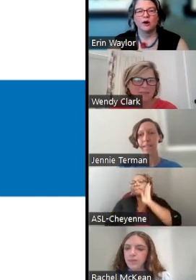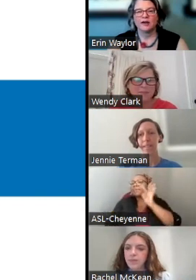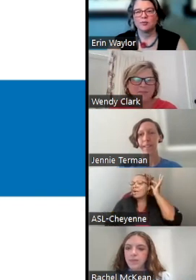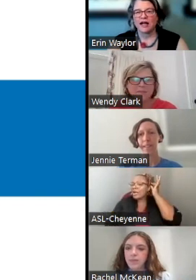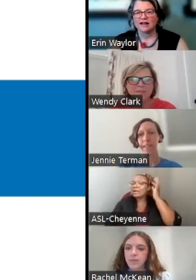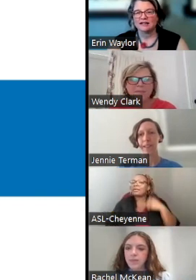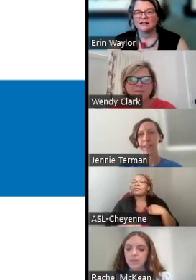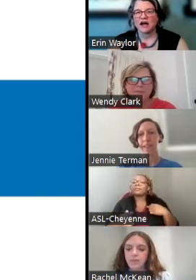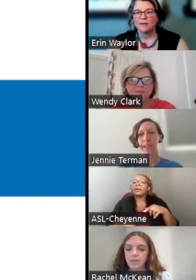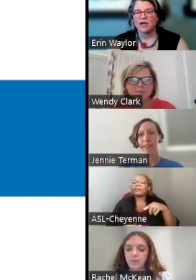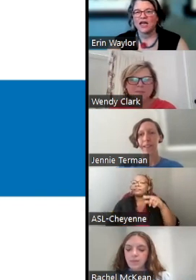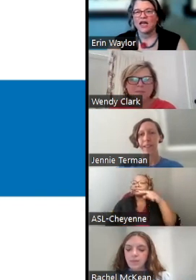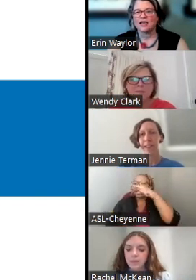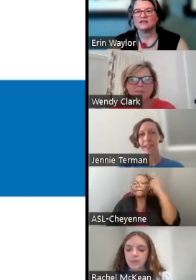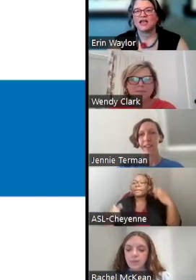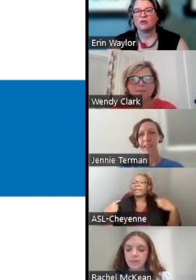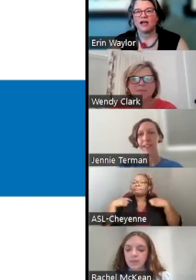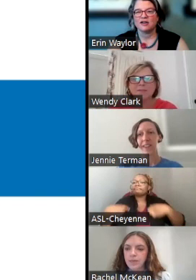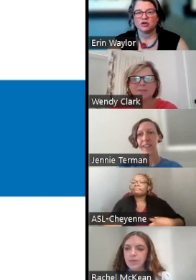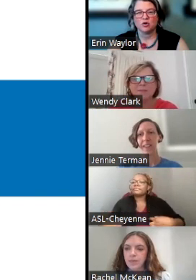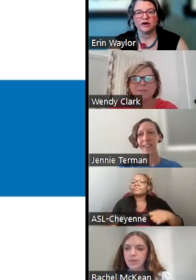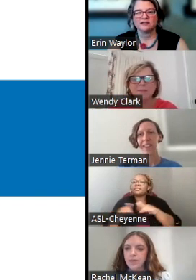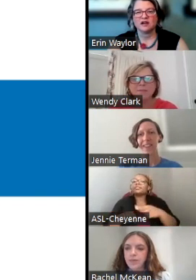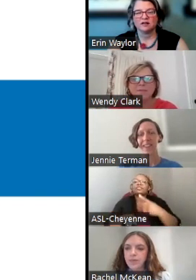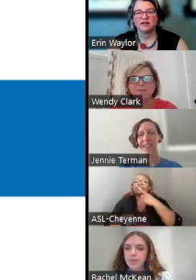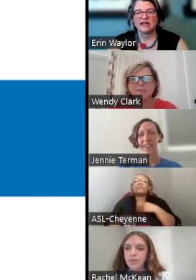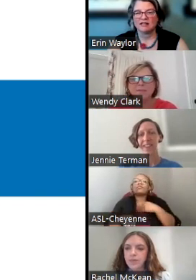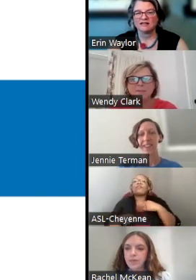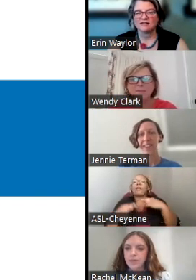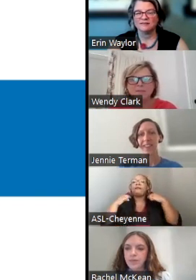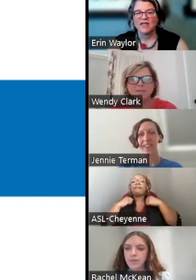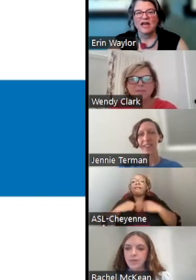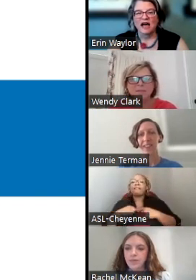WEARING A BLACK TOP AND A RED AND TURQUOISE COLORED NECKLACE.